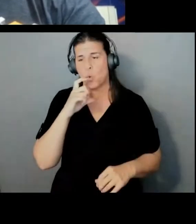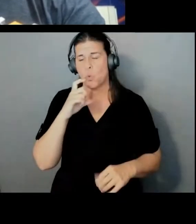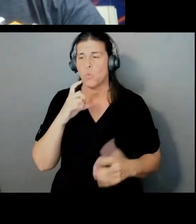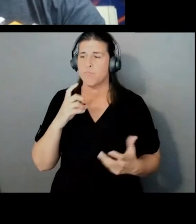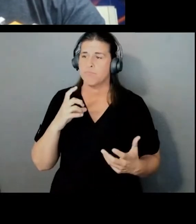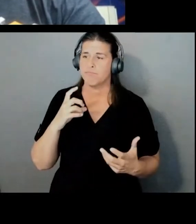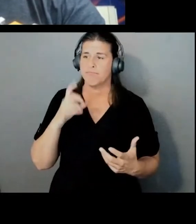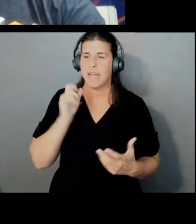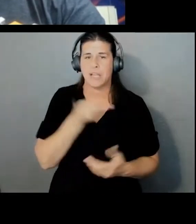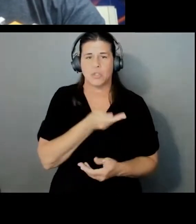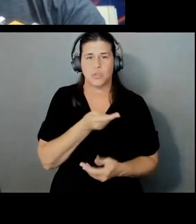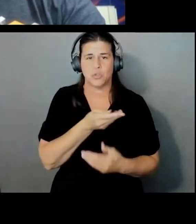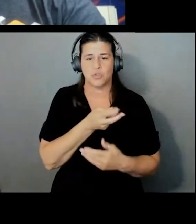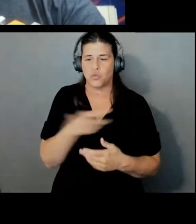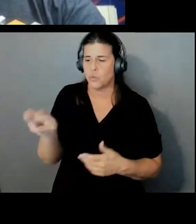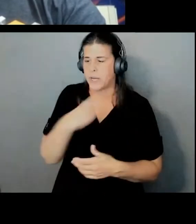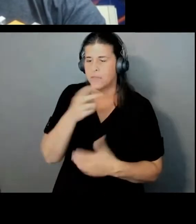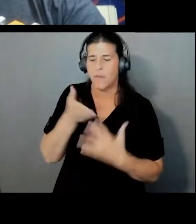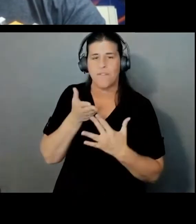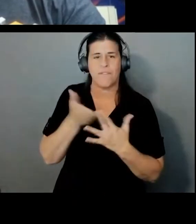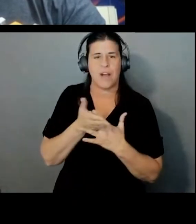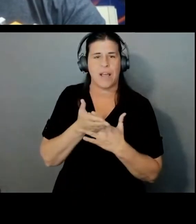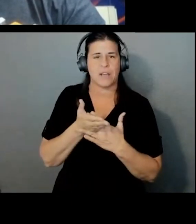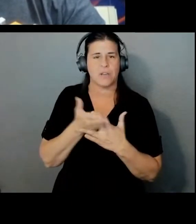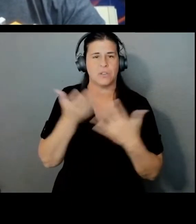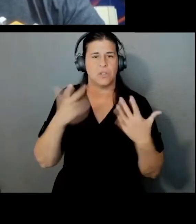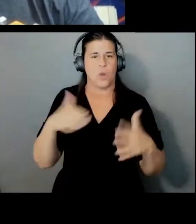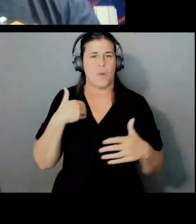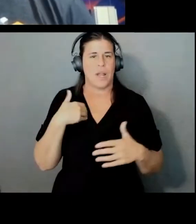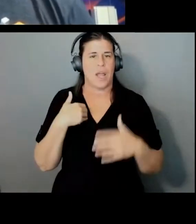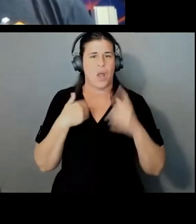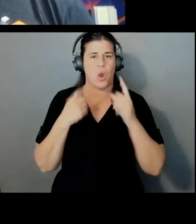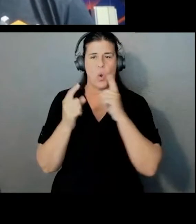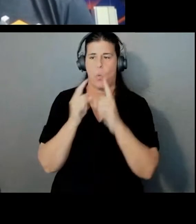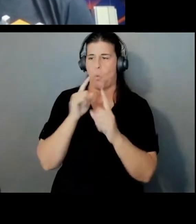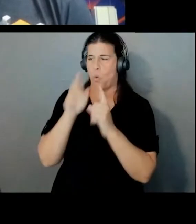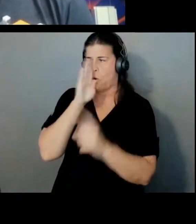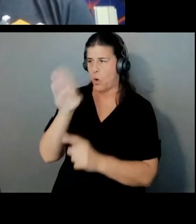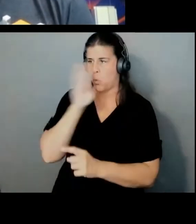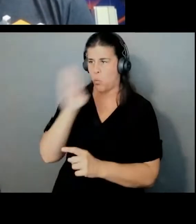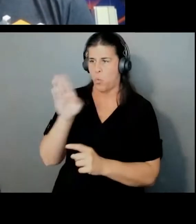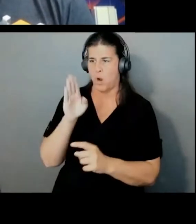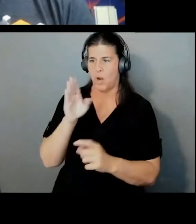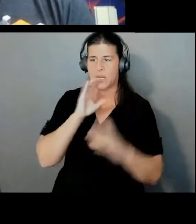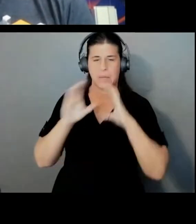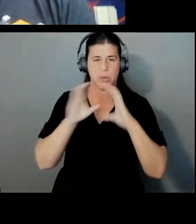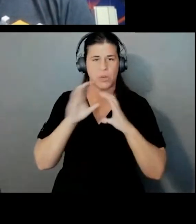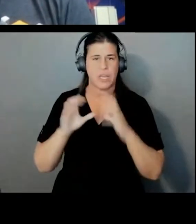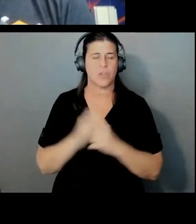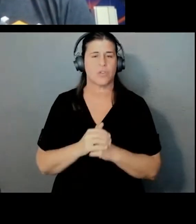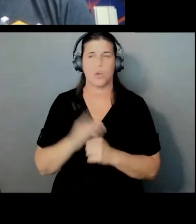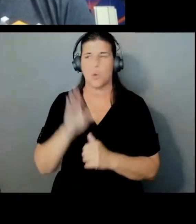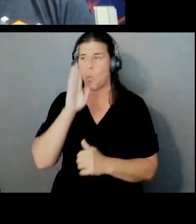have one-to-one communication, one-to-many communication. A great way to think of it,